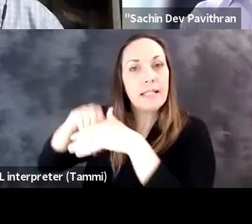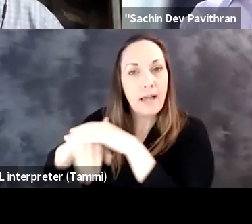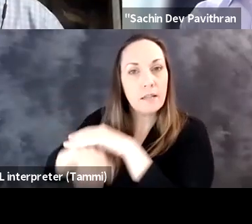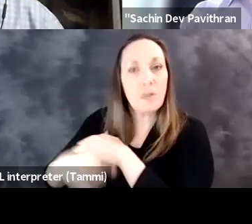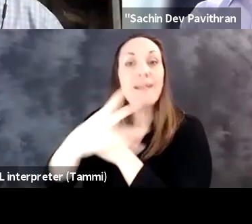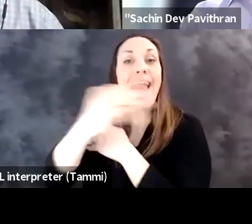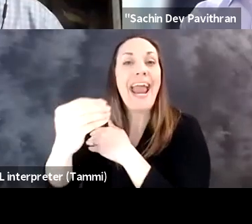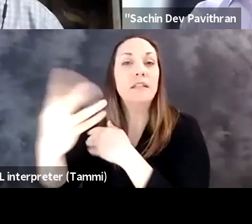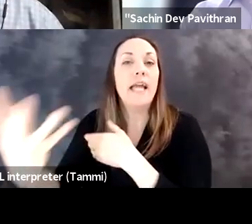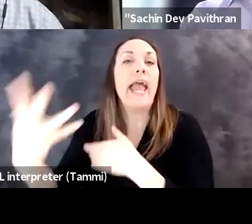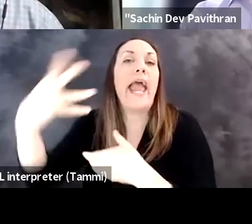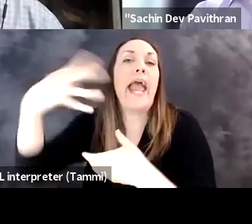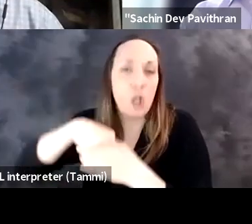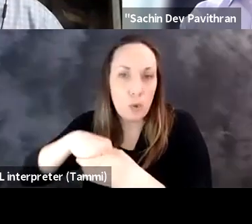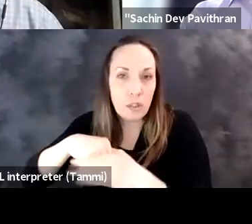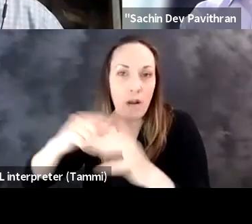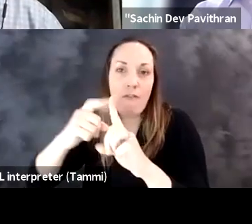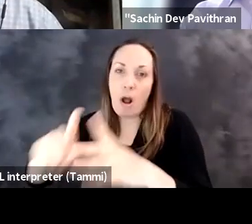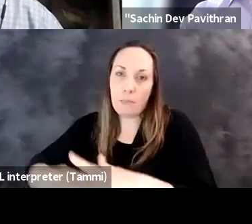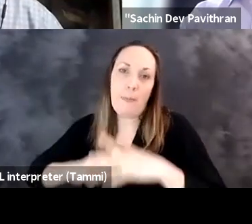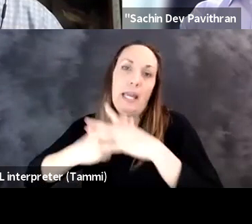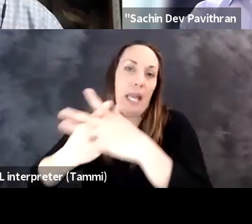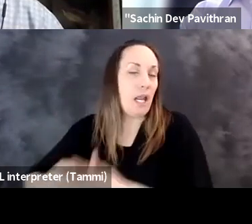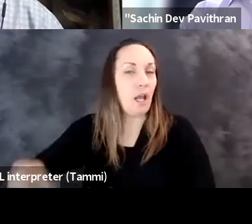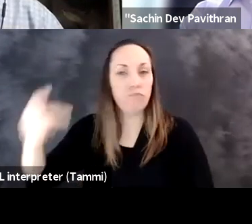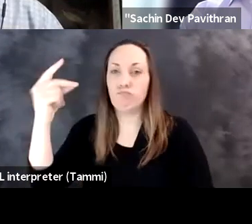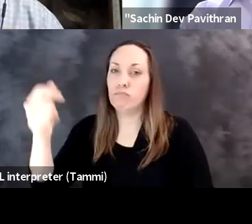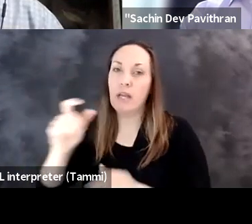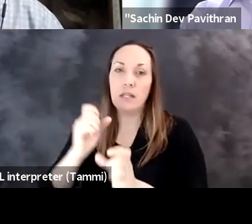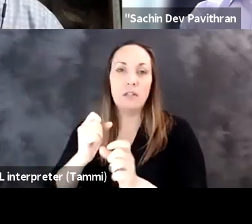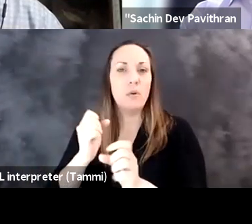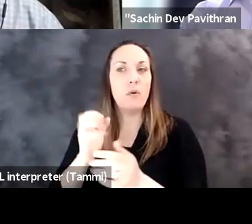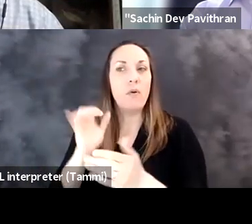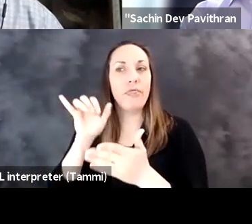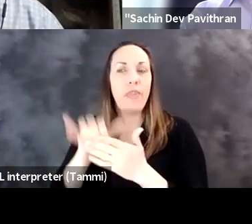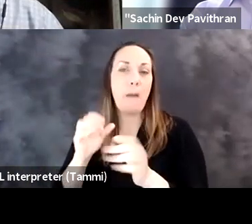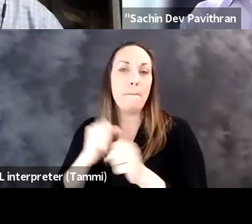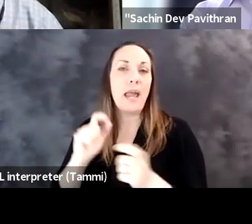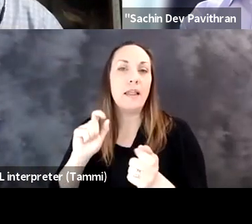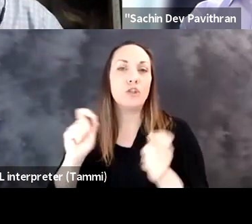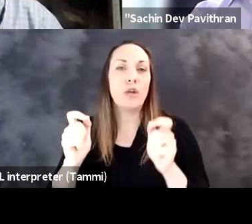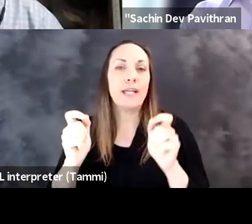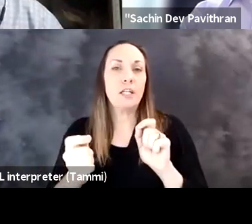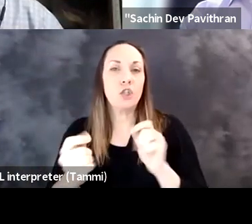noticed is that companies that have looked at accessibility and inclusion